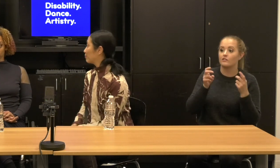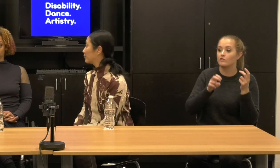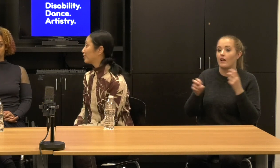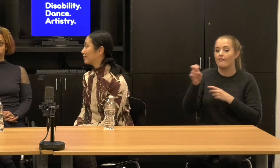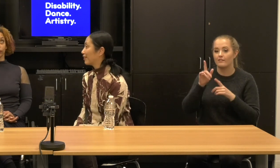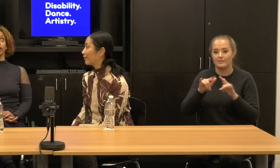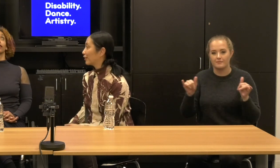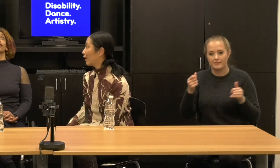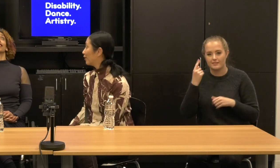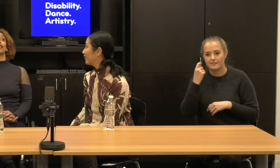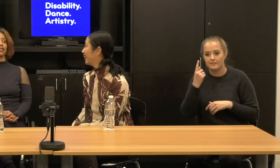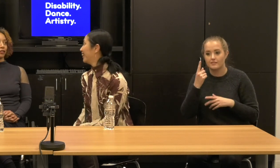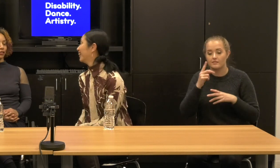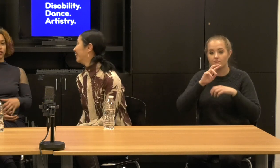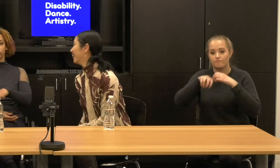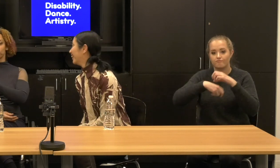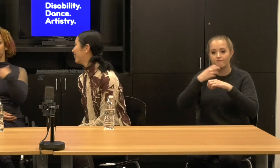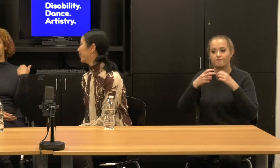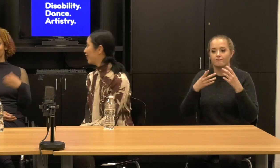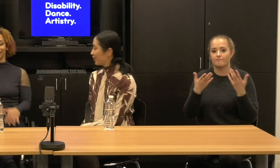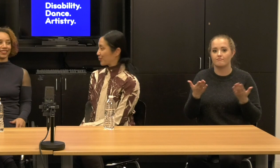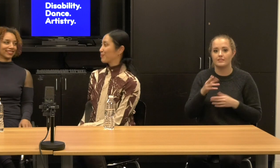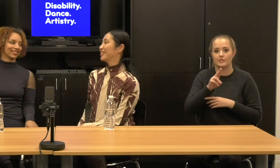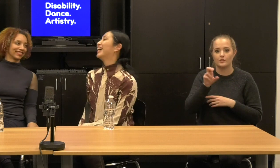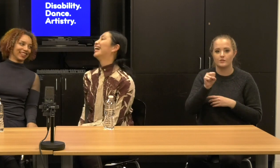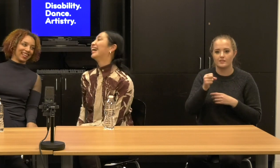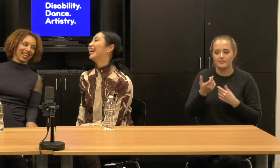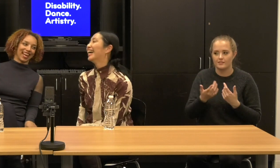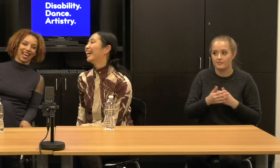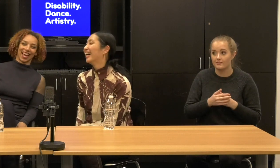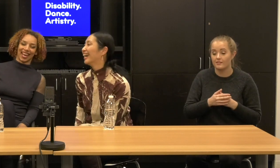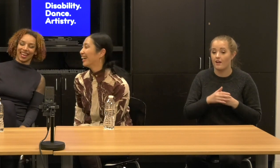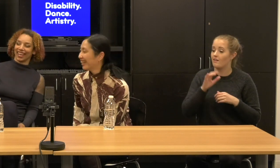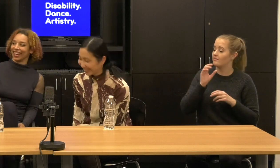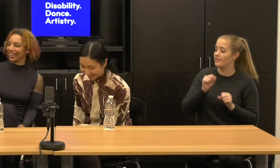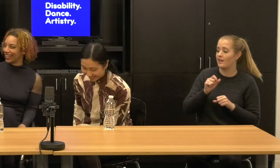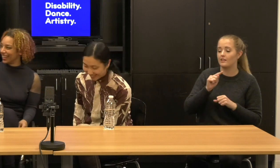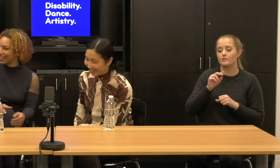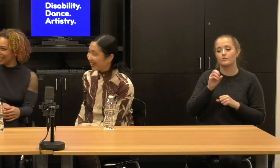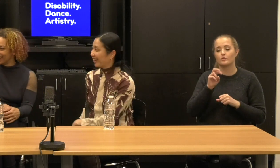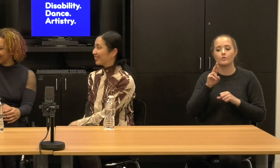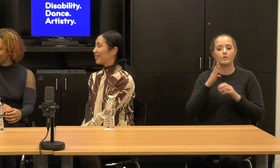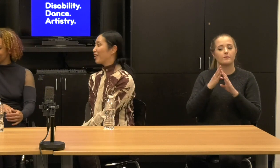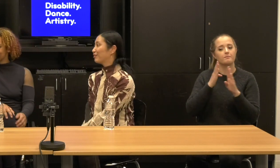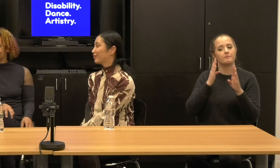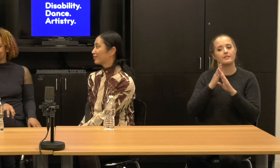Alice: tour bus. Kevin: Totally. Yeah.